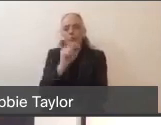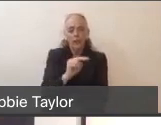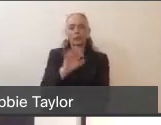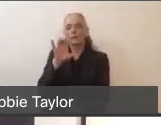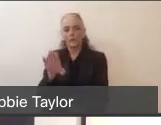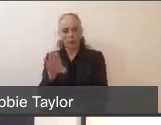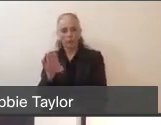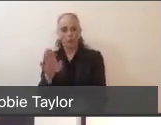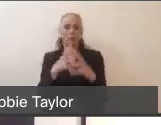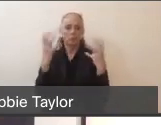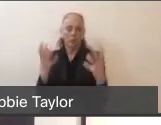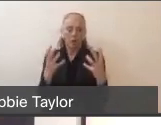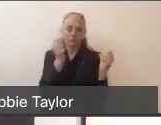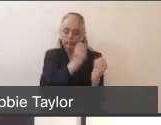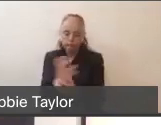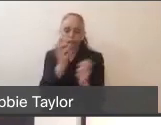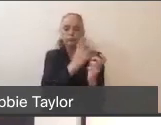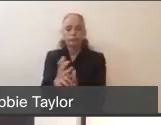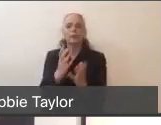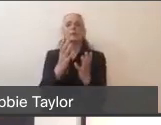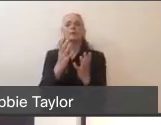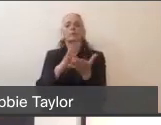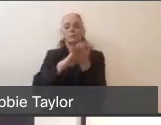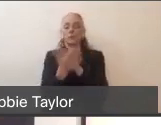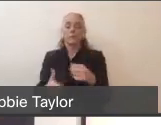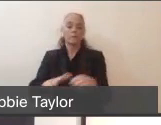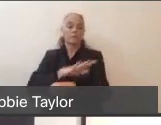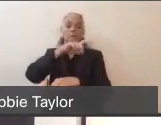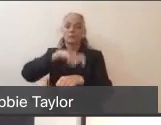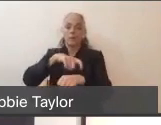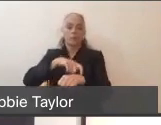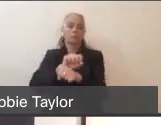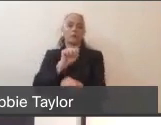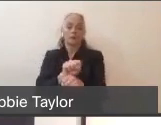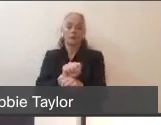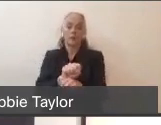and then it really became a full-time job in early March.